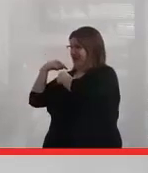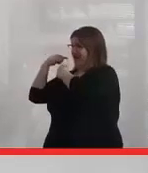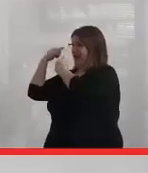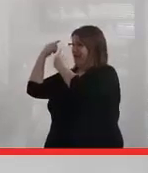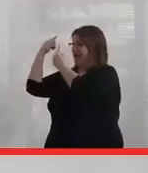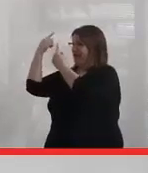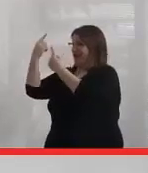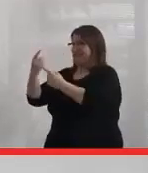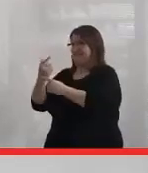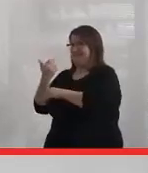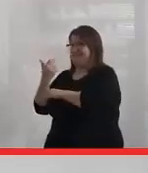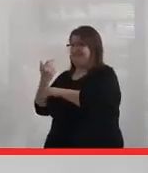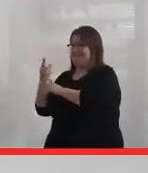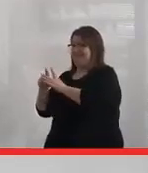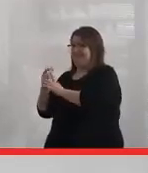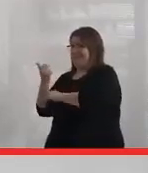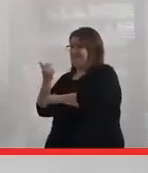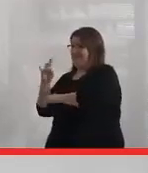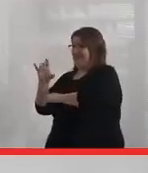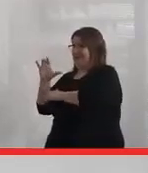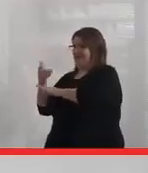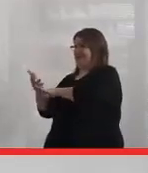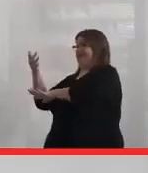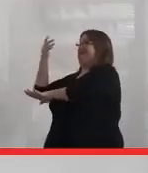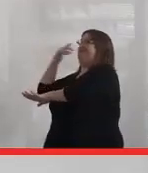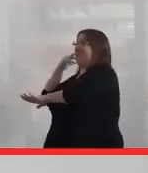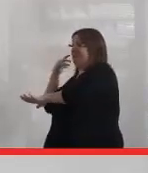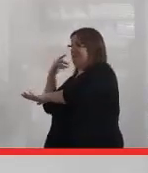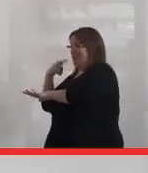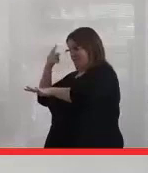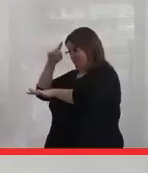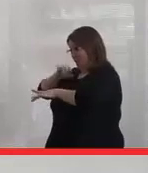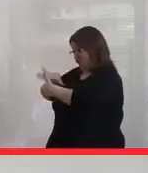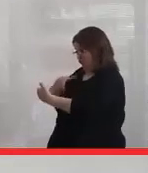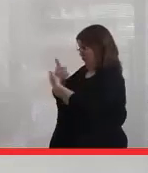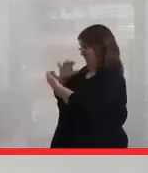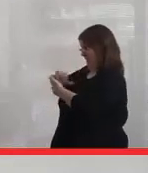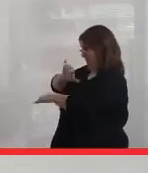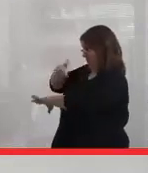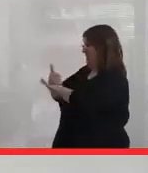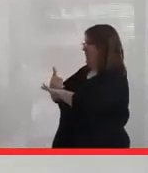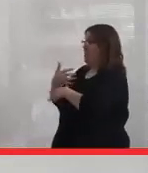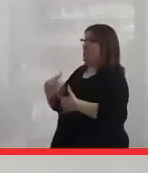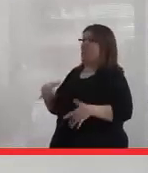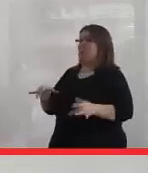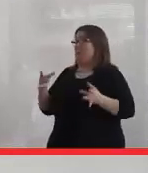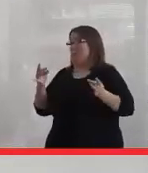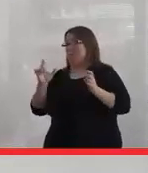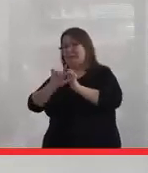since the late 1700s. So for me to be challenging this is kind of huge.